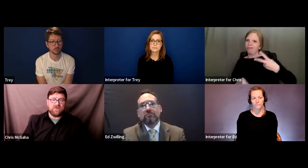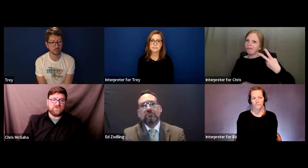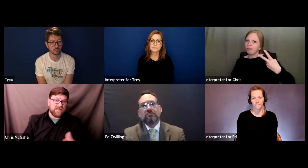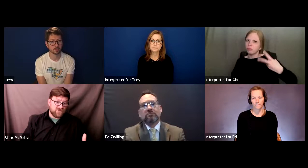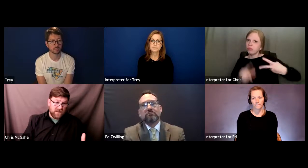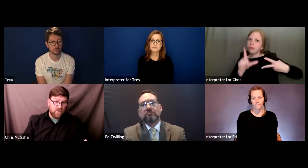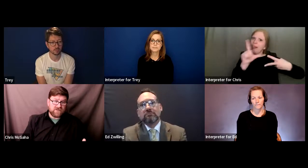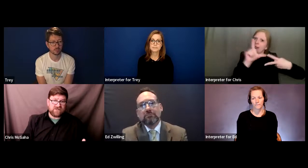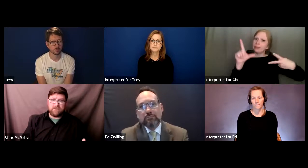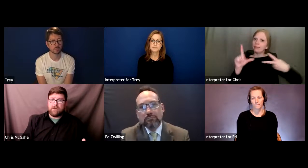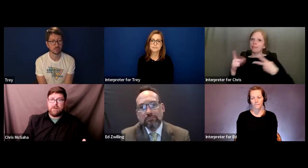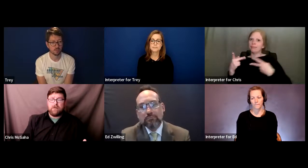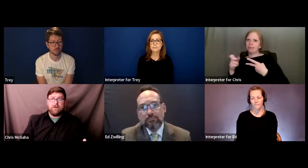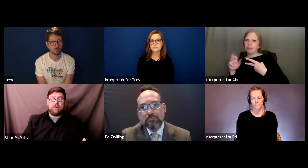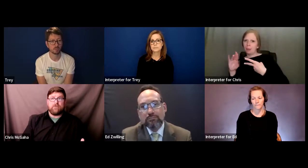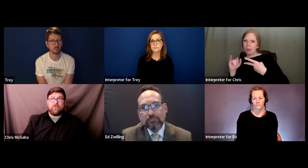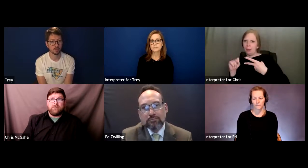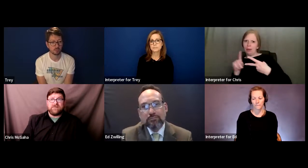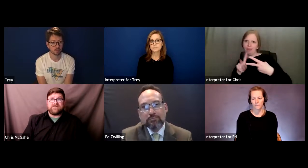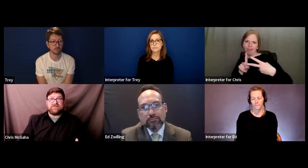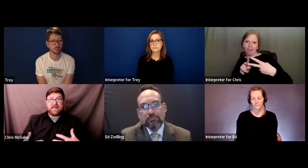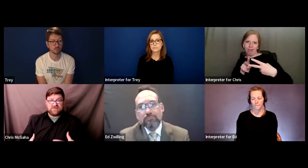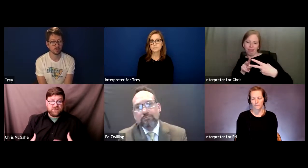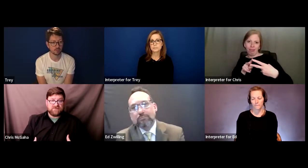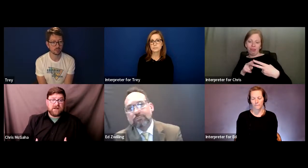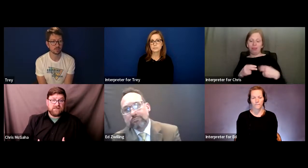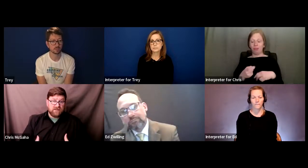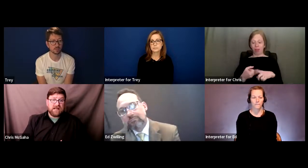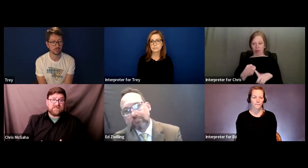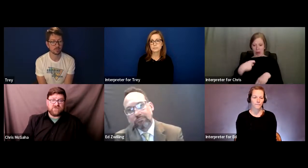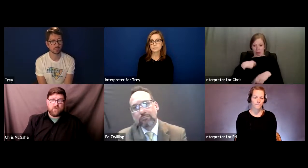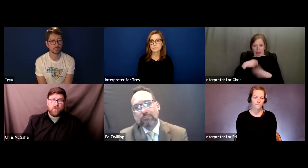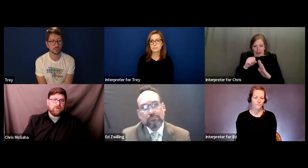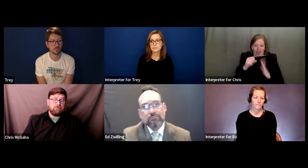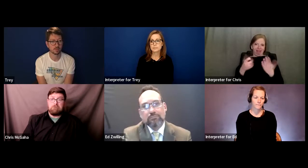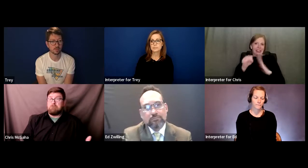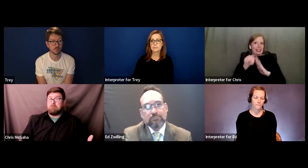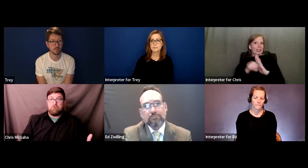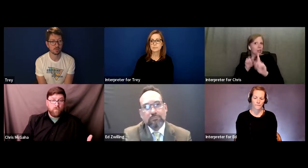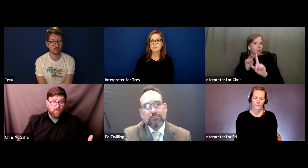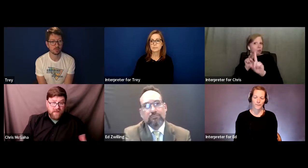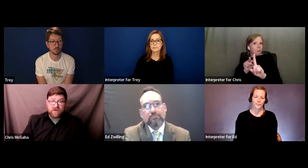So to answer that question, from the State's perspective, the licensure board, they are